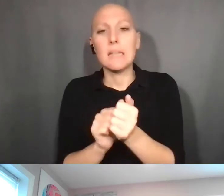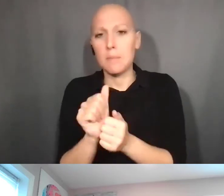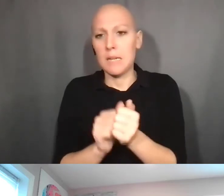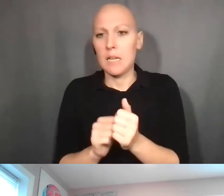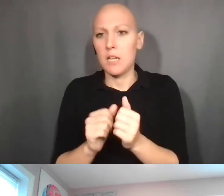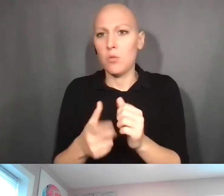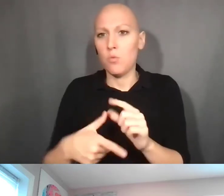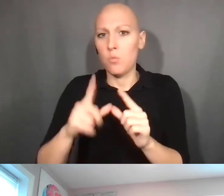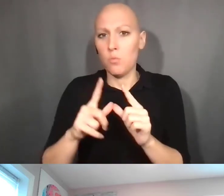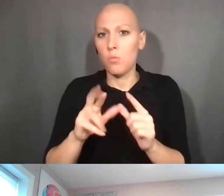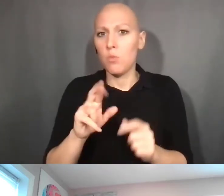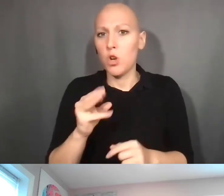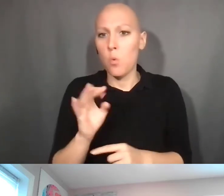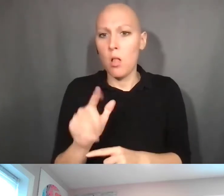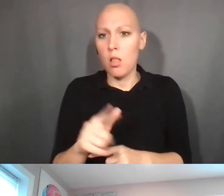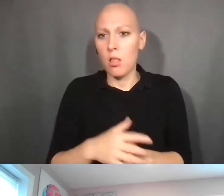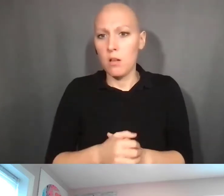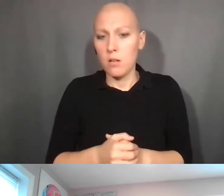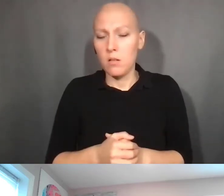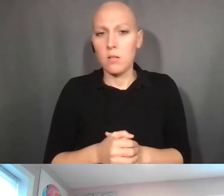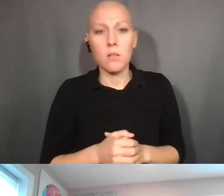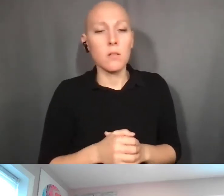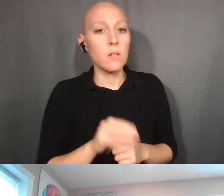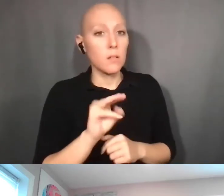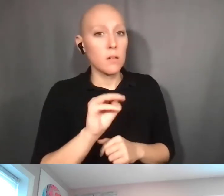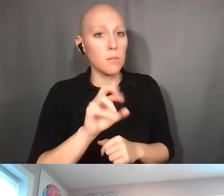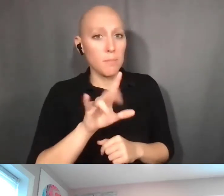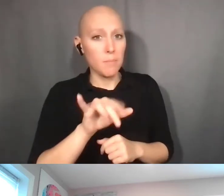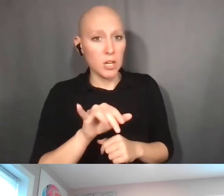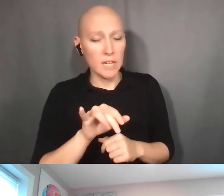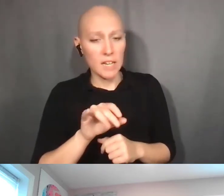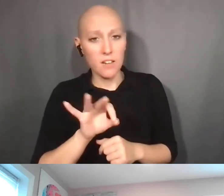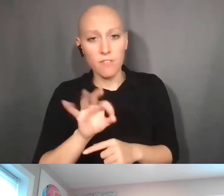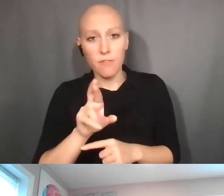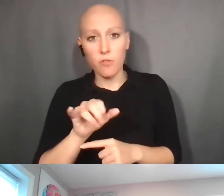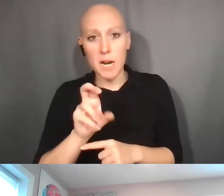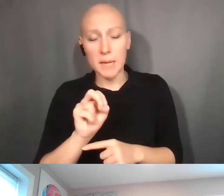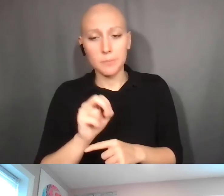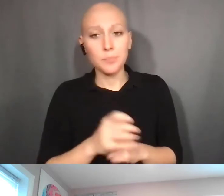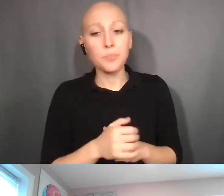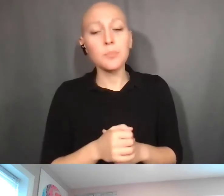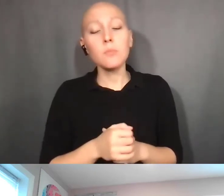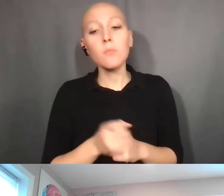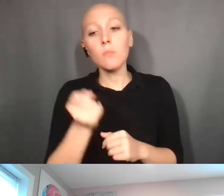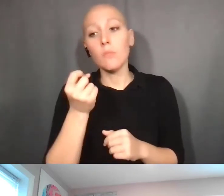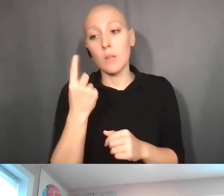Mary Fran Deutsch: The final invention statement again depending on the ...